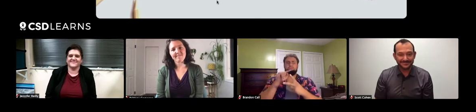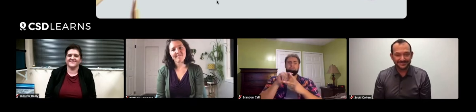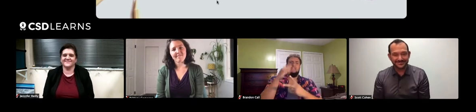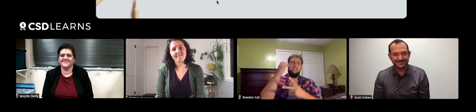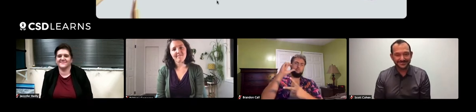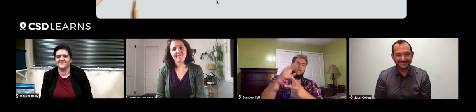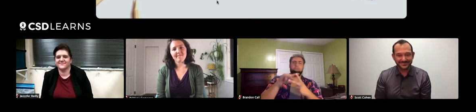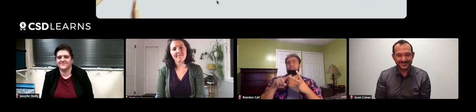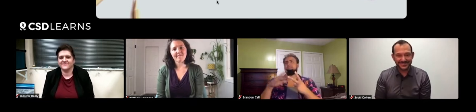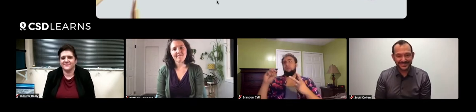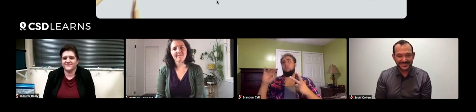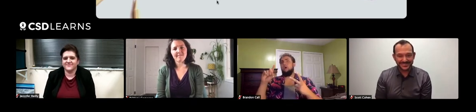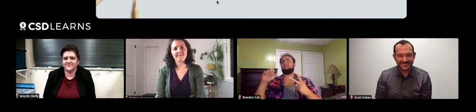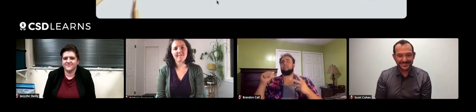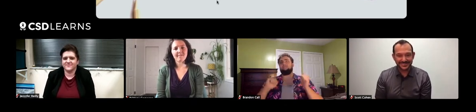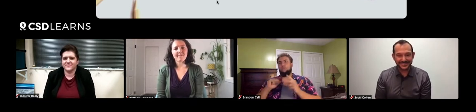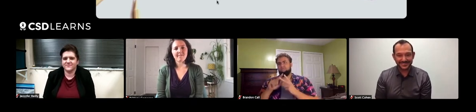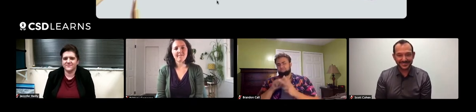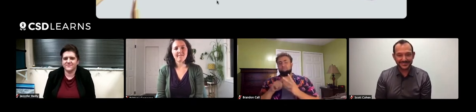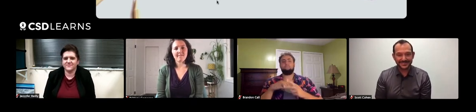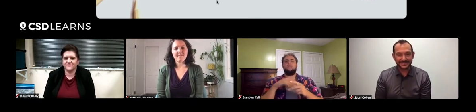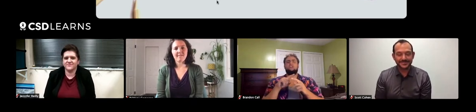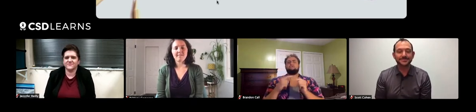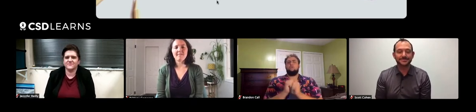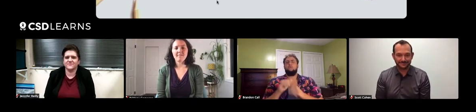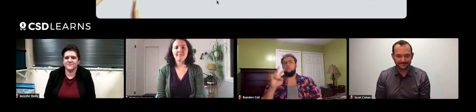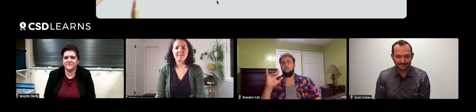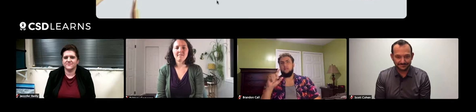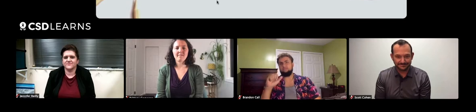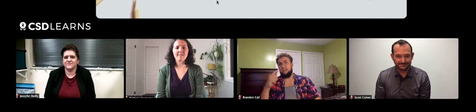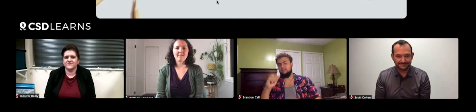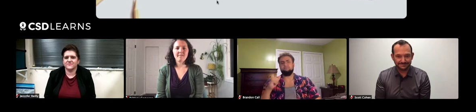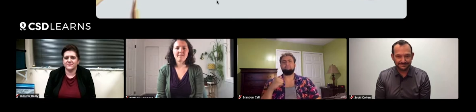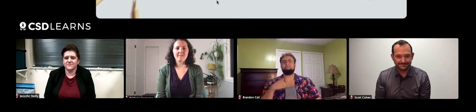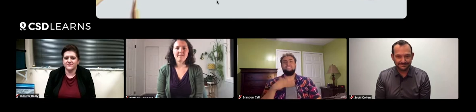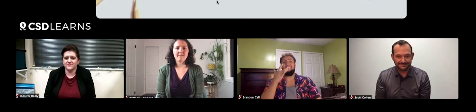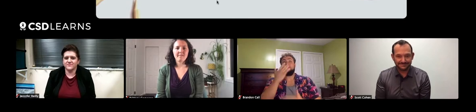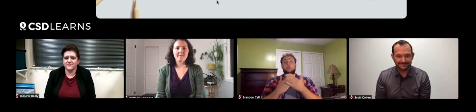I have, again, "Wild Saga" and my outdoors club. But with "Wild Saga", my favorite part